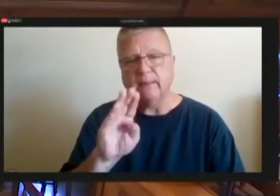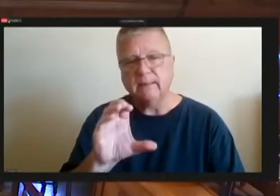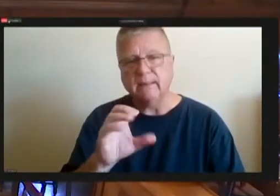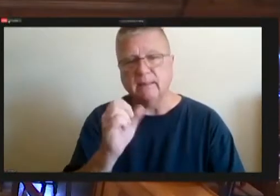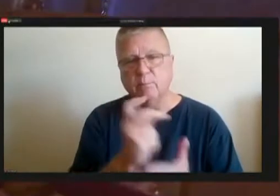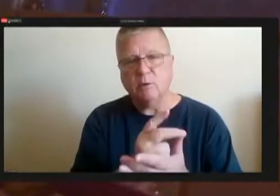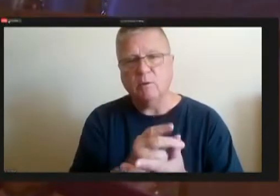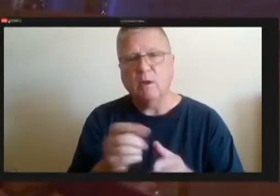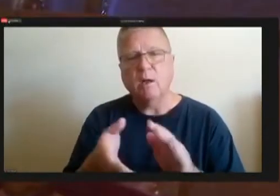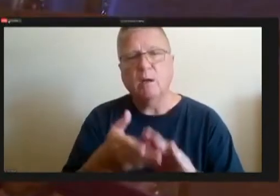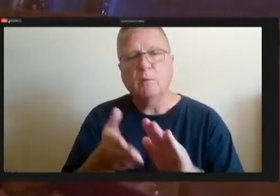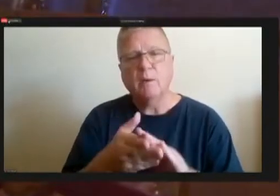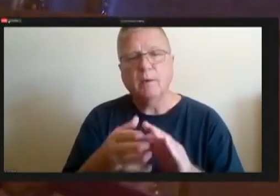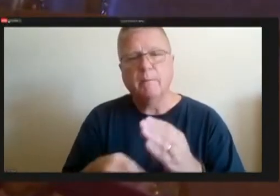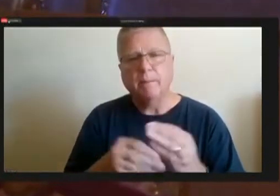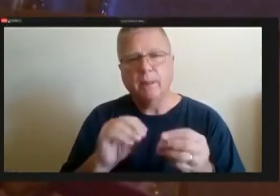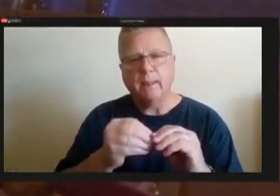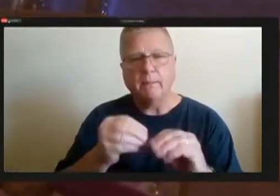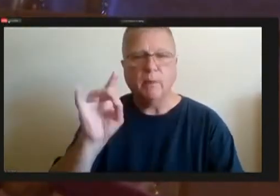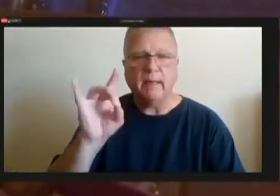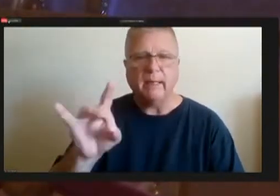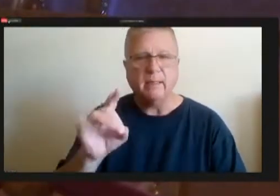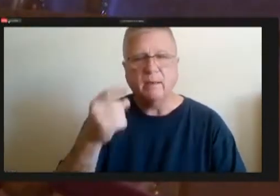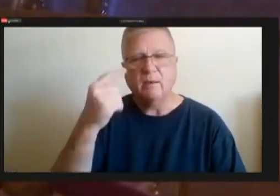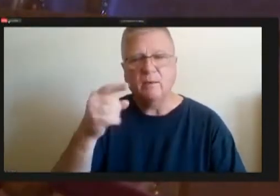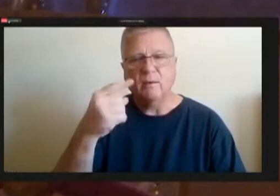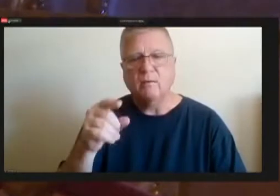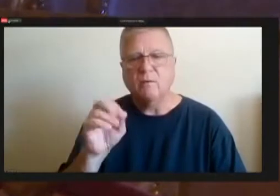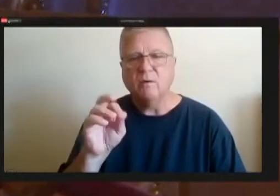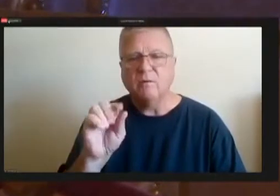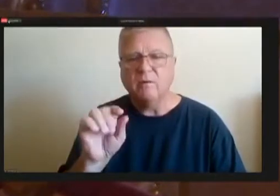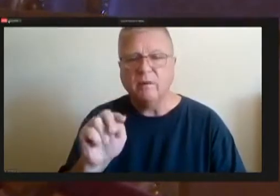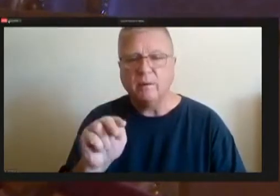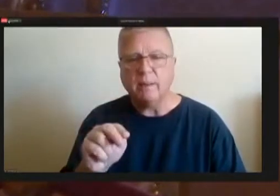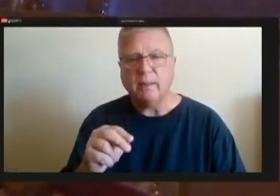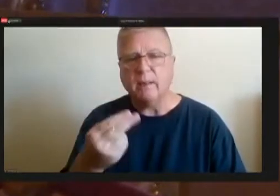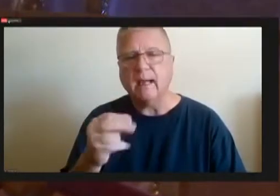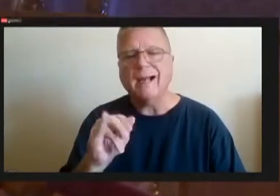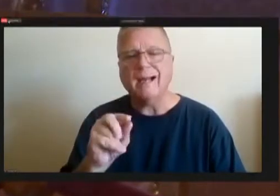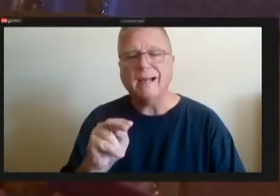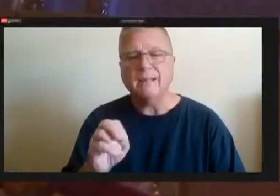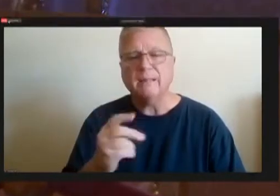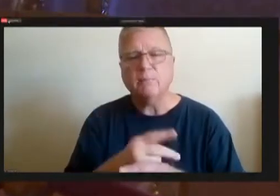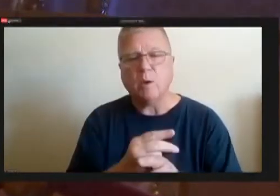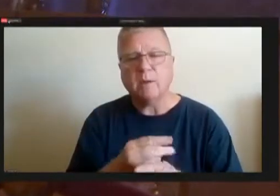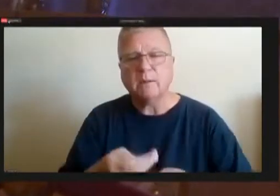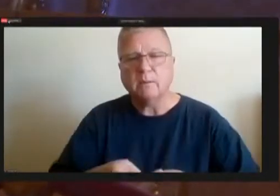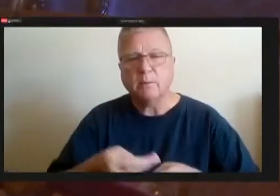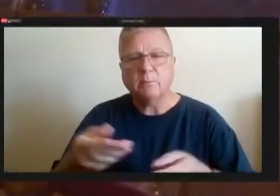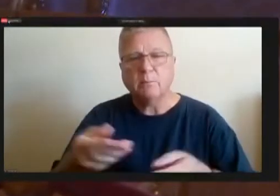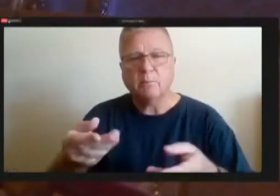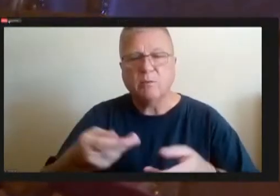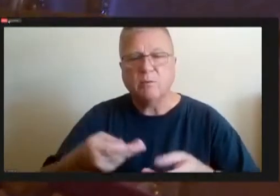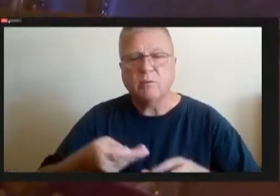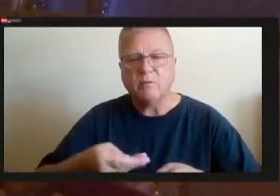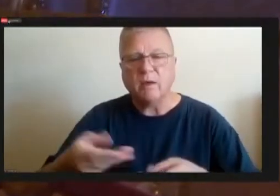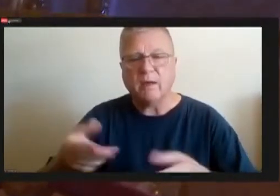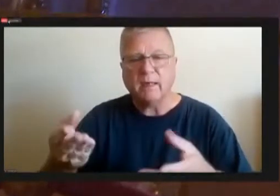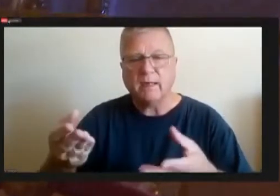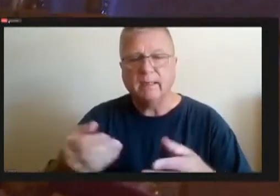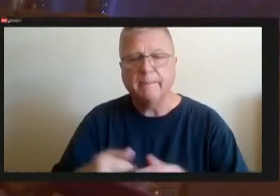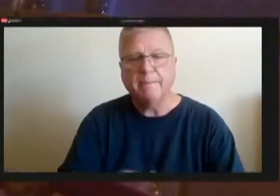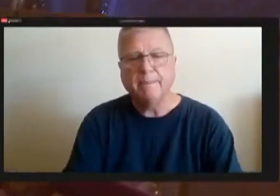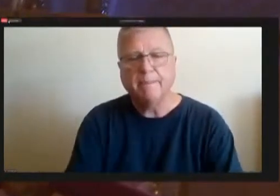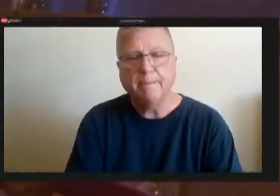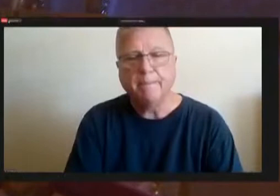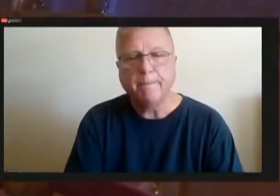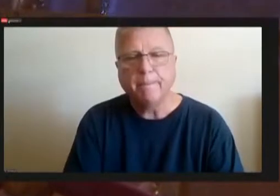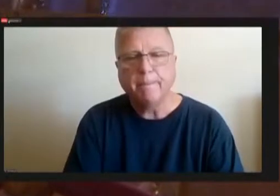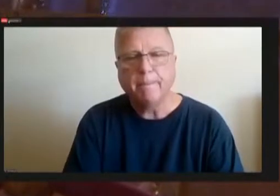and number eight is feminine hygiene products to be provided at our city facilities.